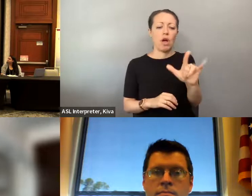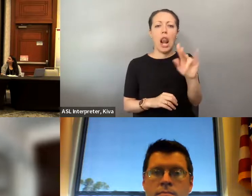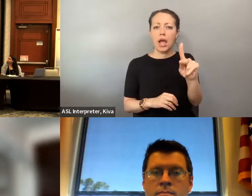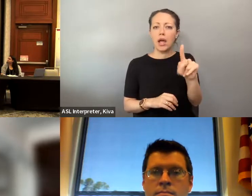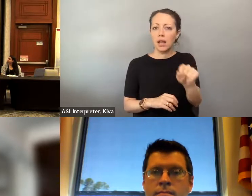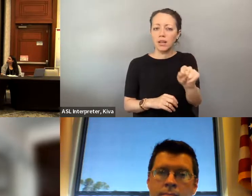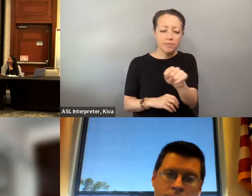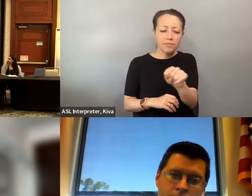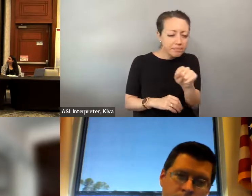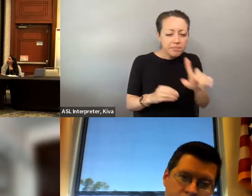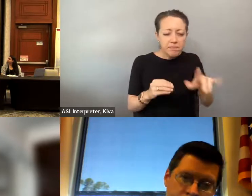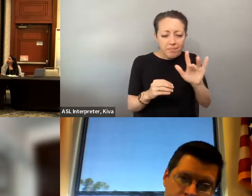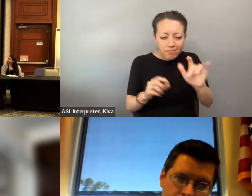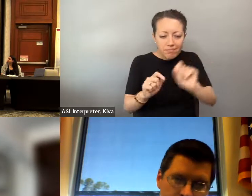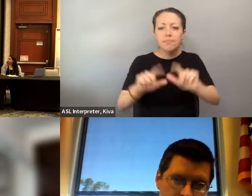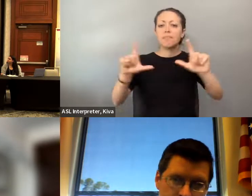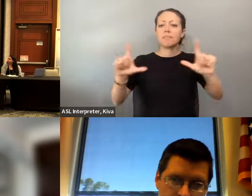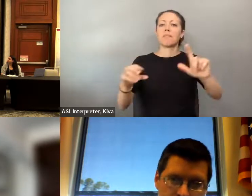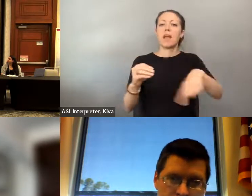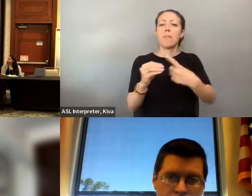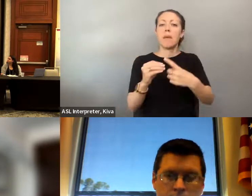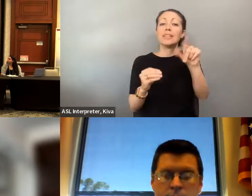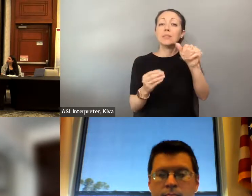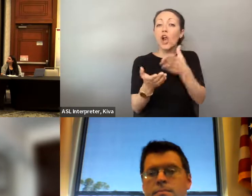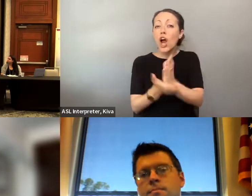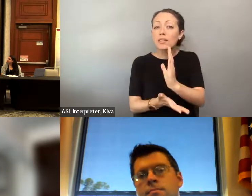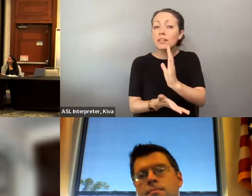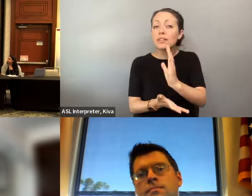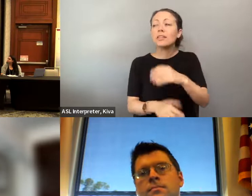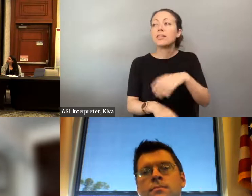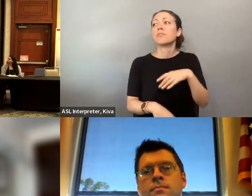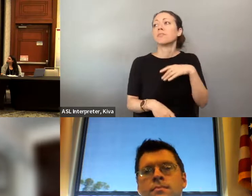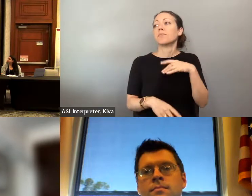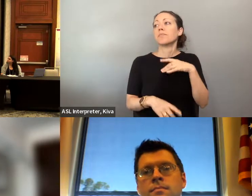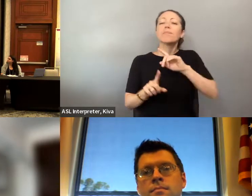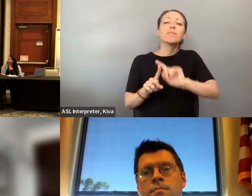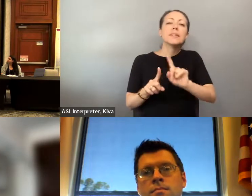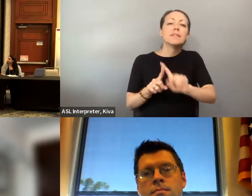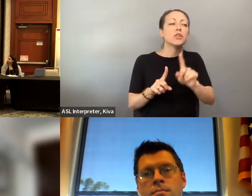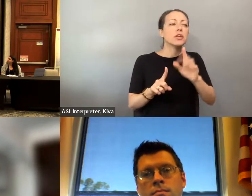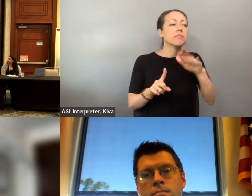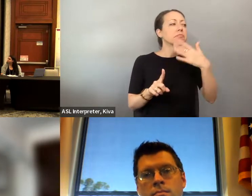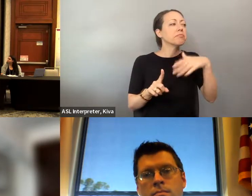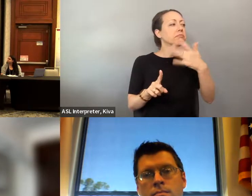think I would like to see a specific link on our website that talks about disability rights and refers to the